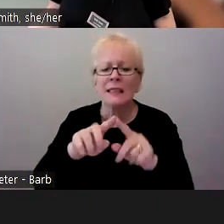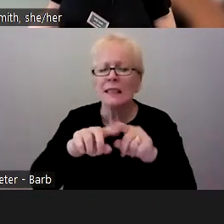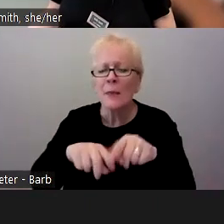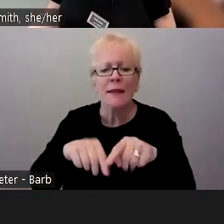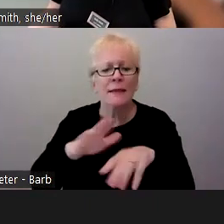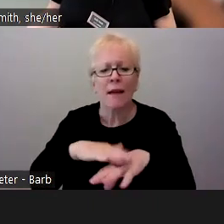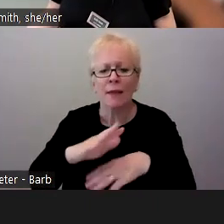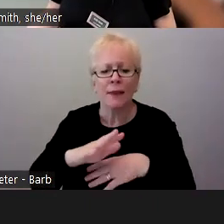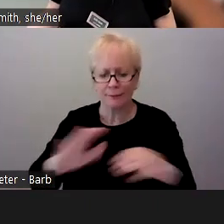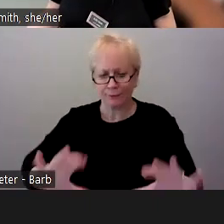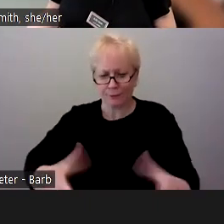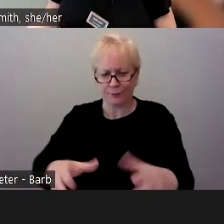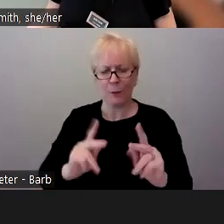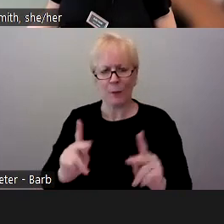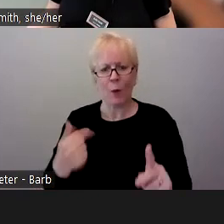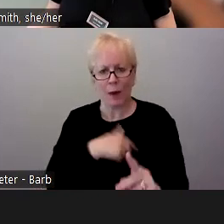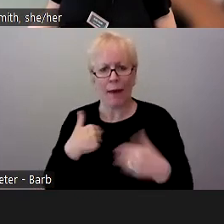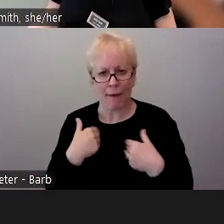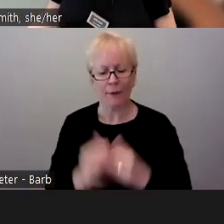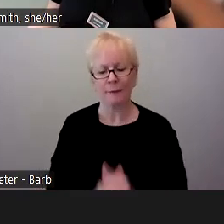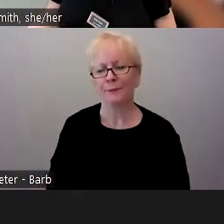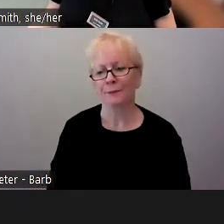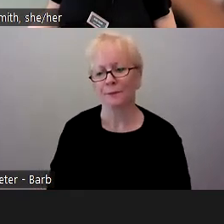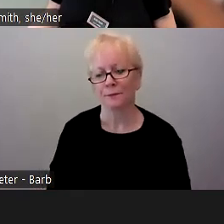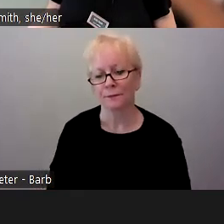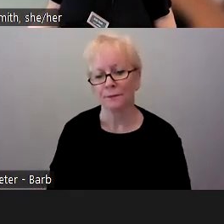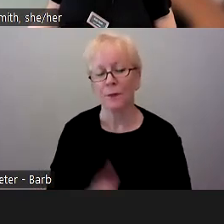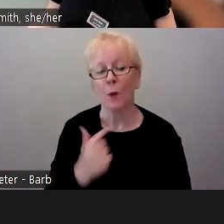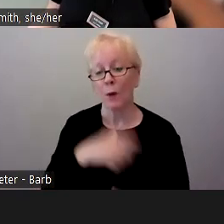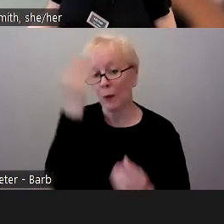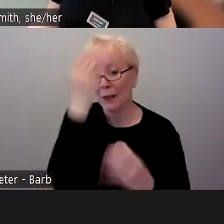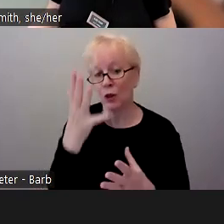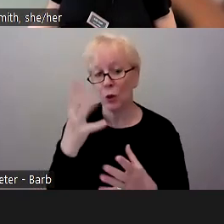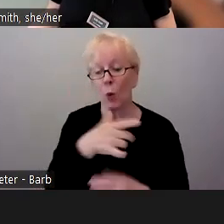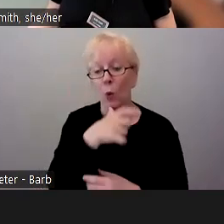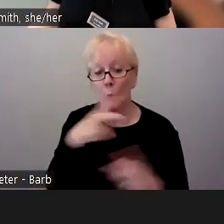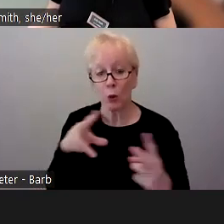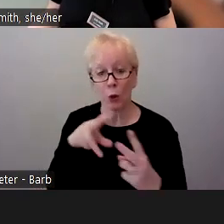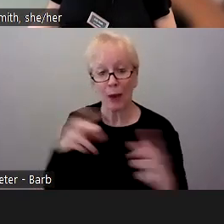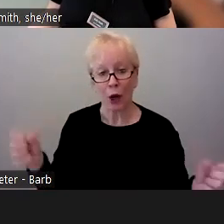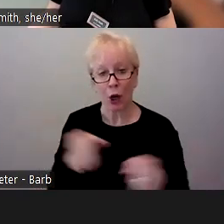And then we will let you know who your pairing is in August.